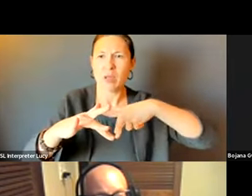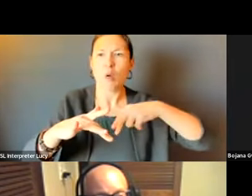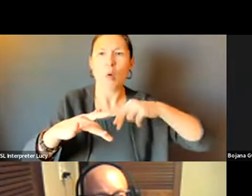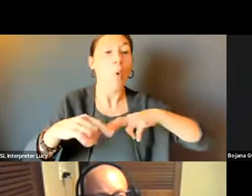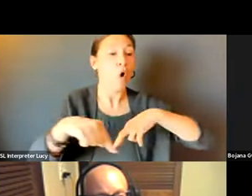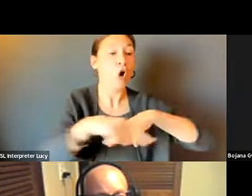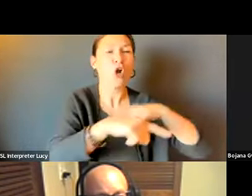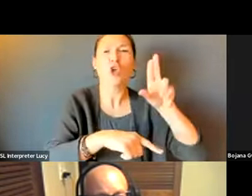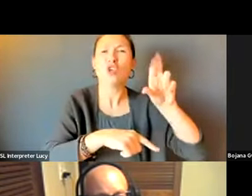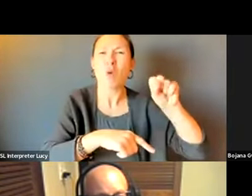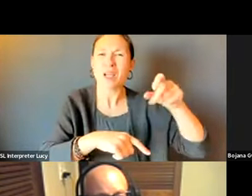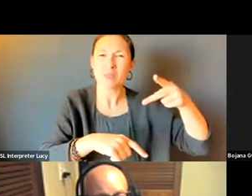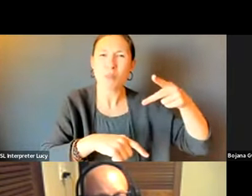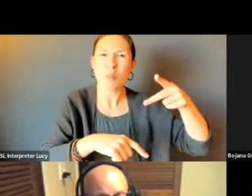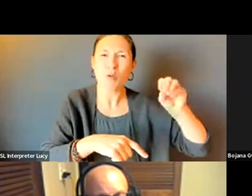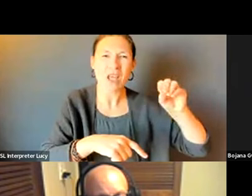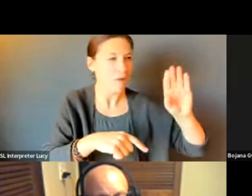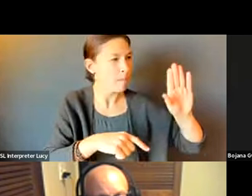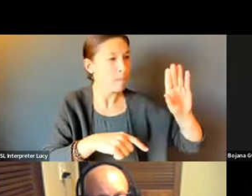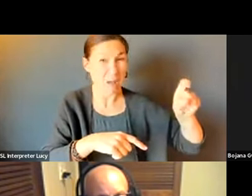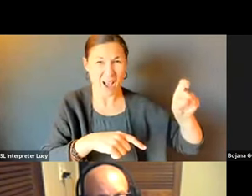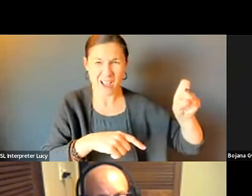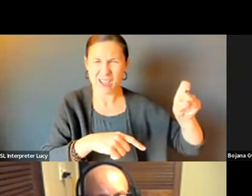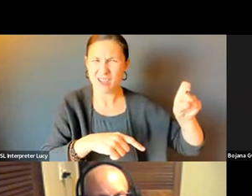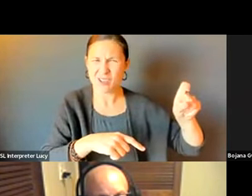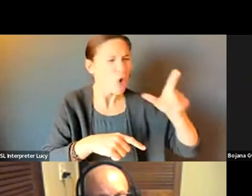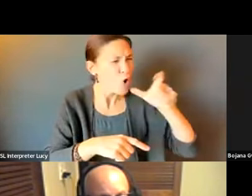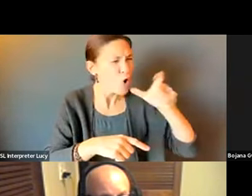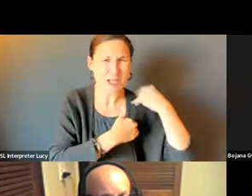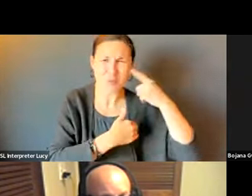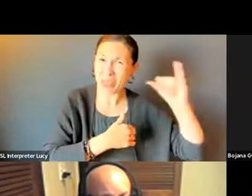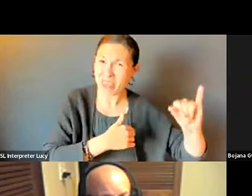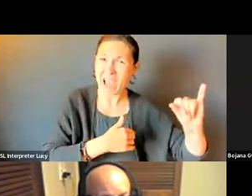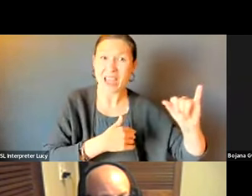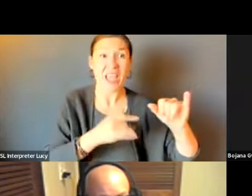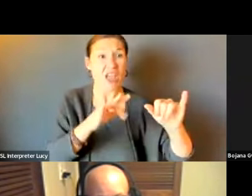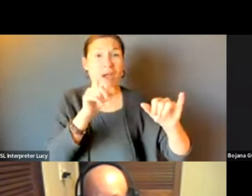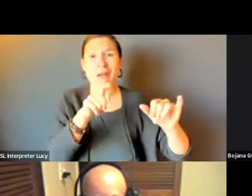STOREFRONT SIDEWALK TO THE MAILBOX. THAT'S ON THE CORNER. WOULD THAT BE STILL CONSIDERED